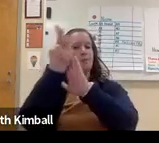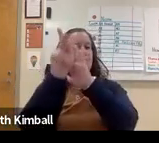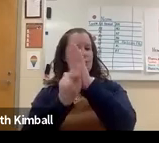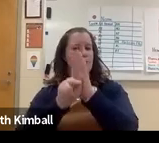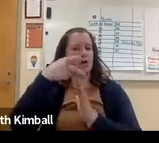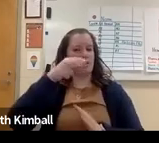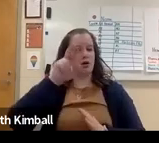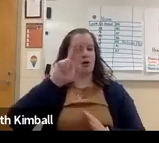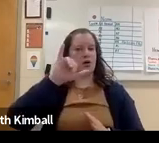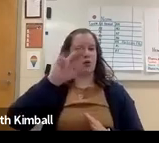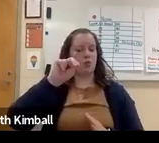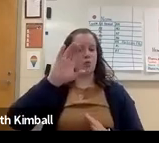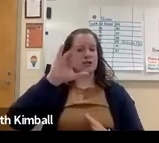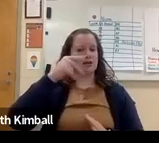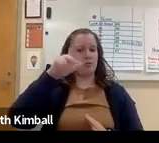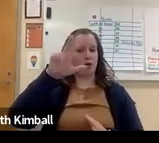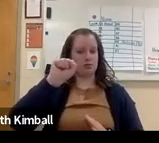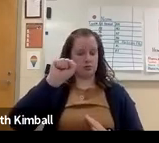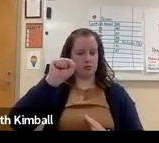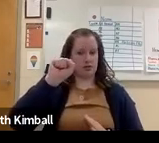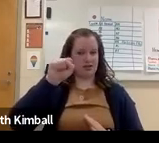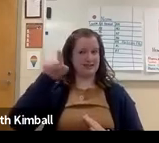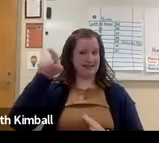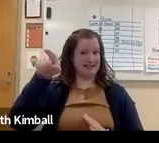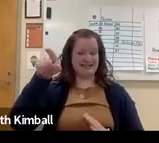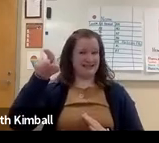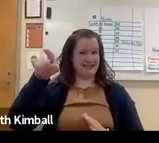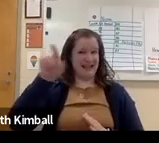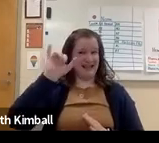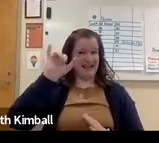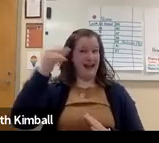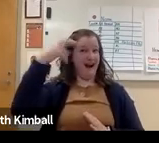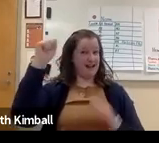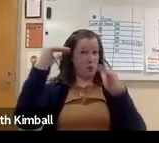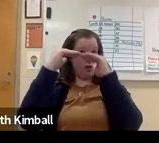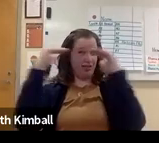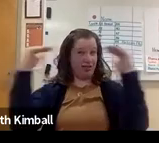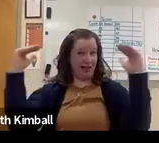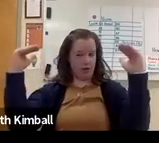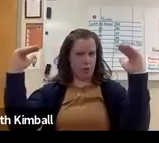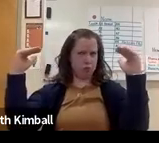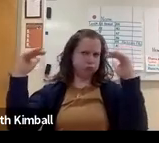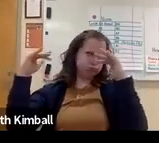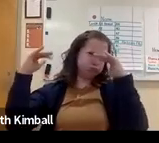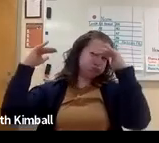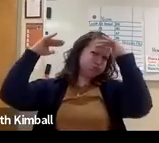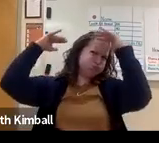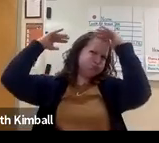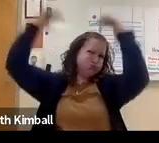at their level. They start out with computer science principles.